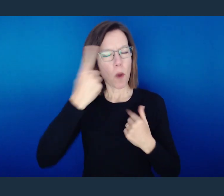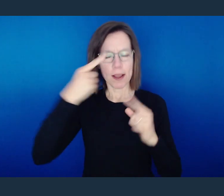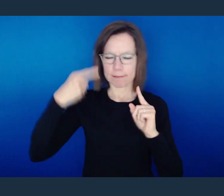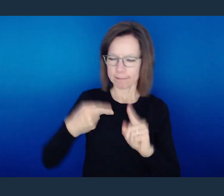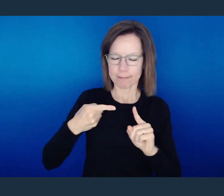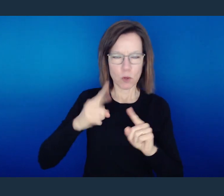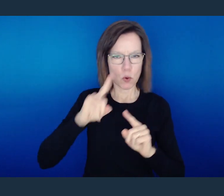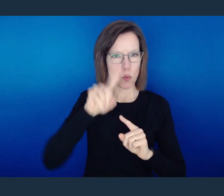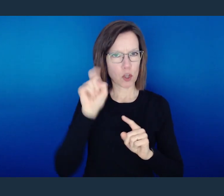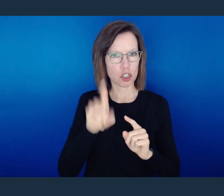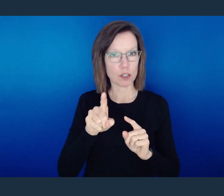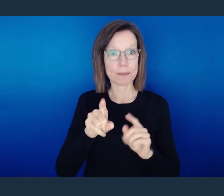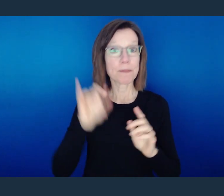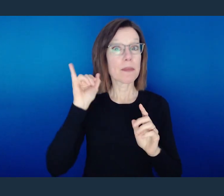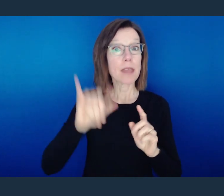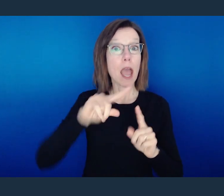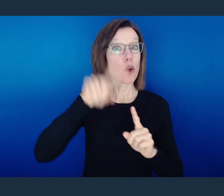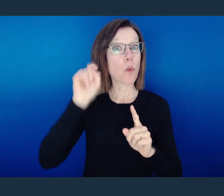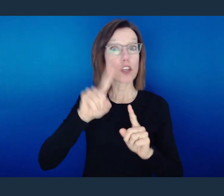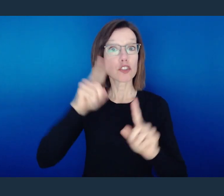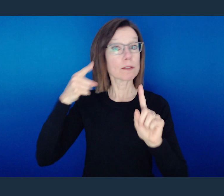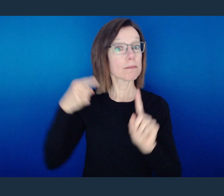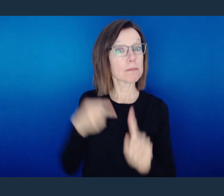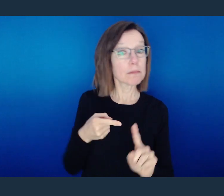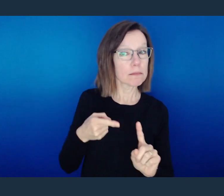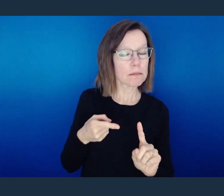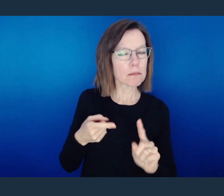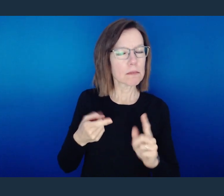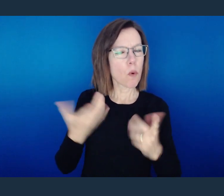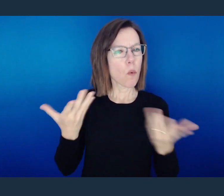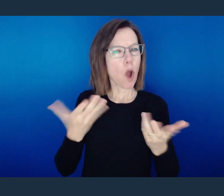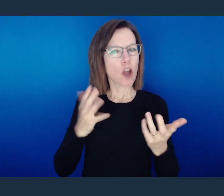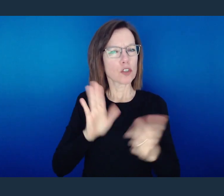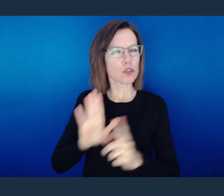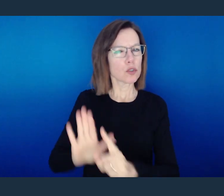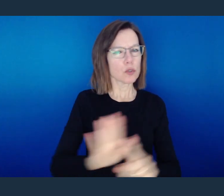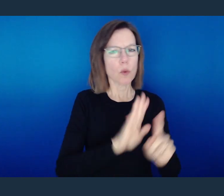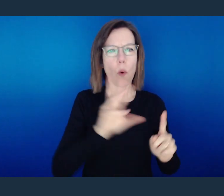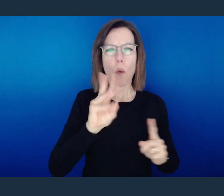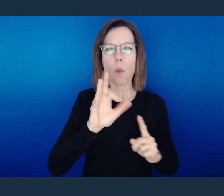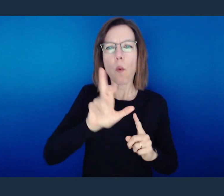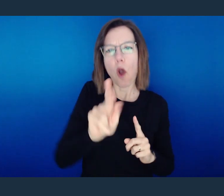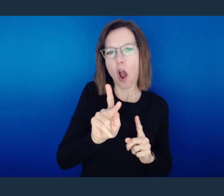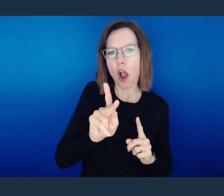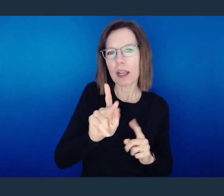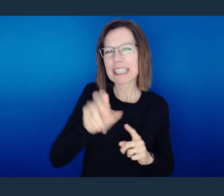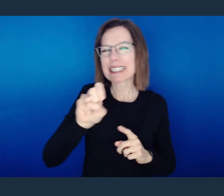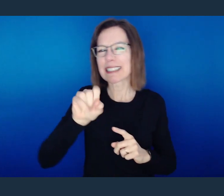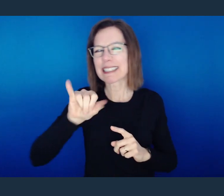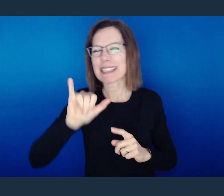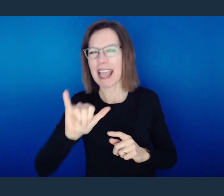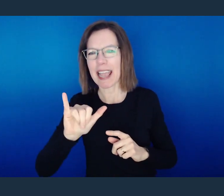me. And that is, what does your walk say? What does your walk say?